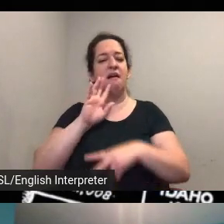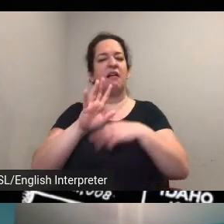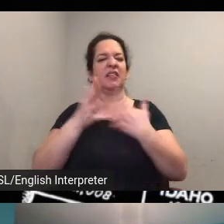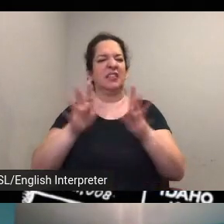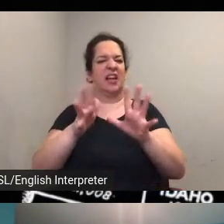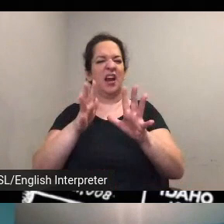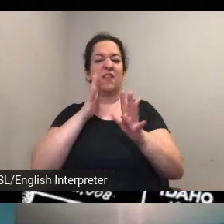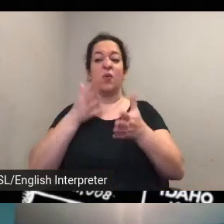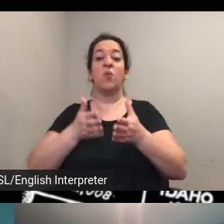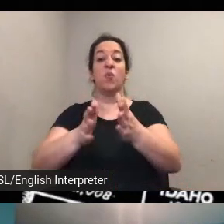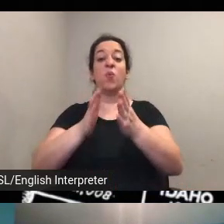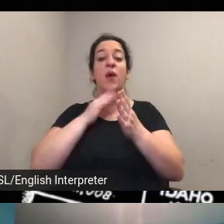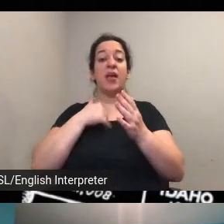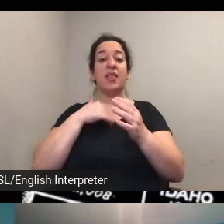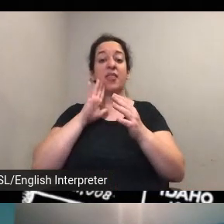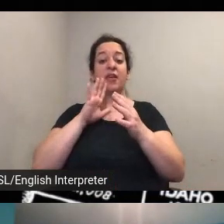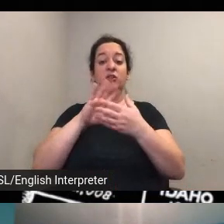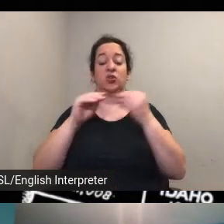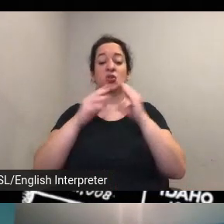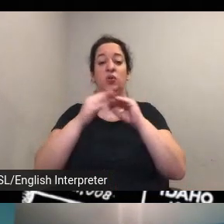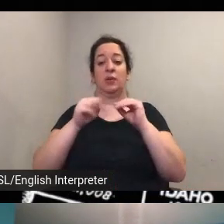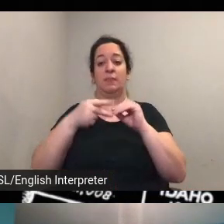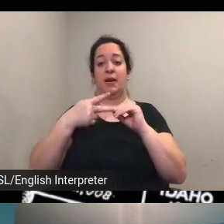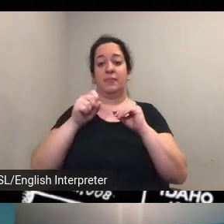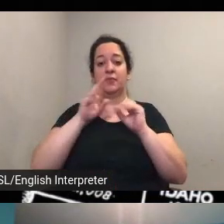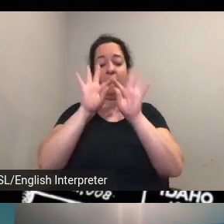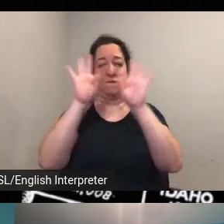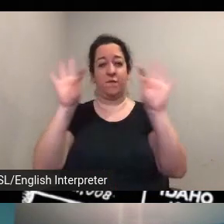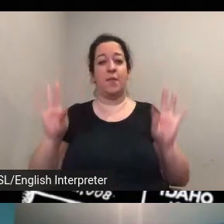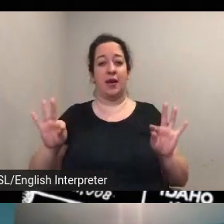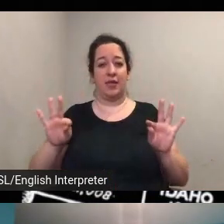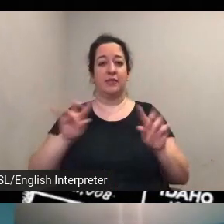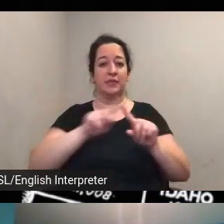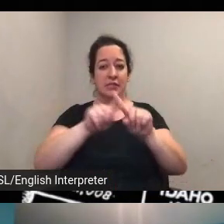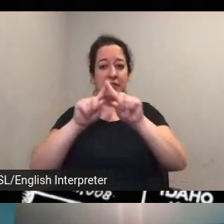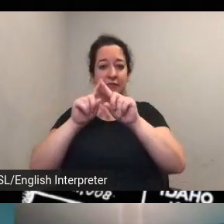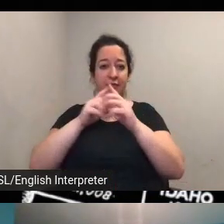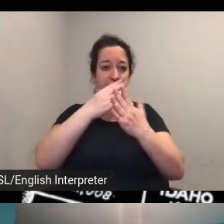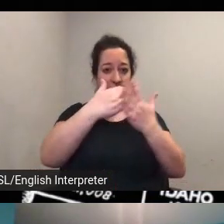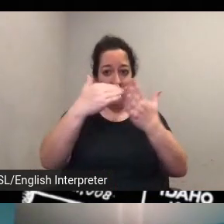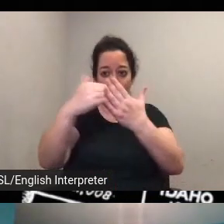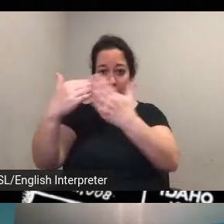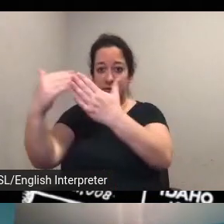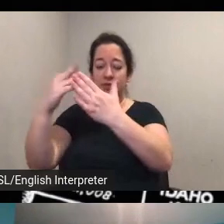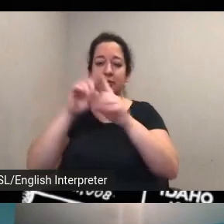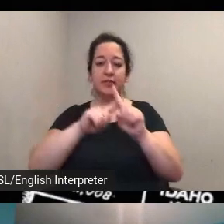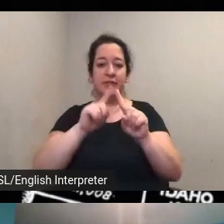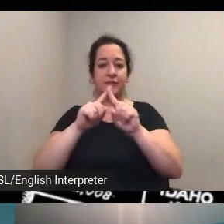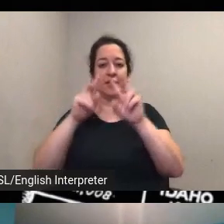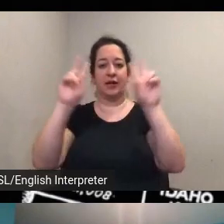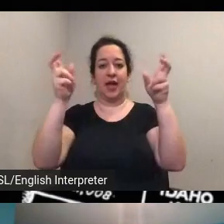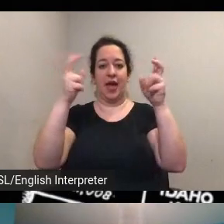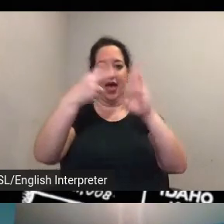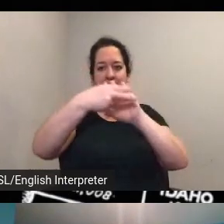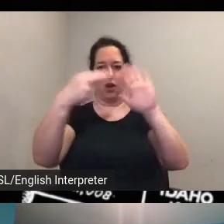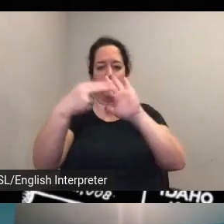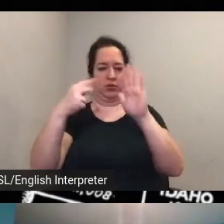formatted the different components and the different headers they should be kind of be able to be recognized by like the